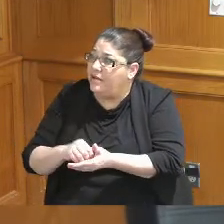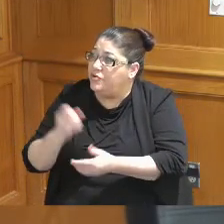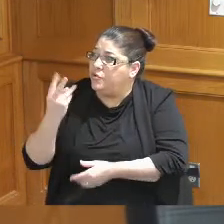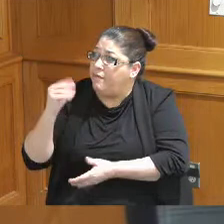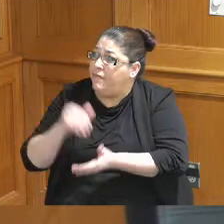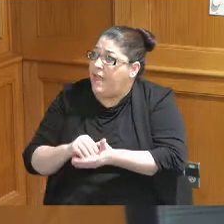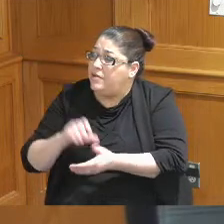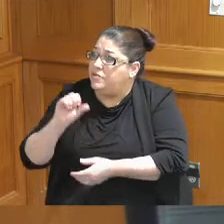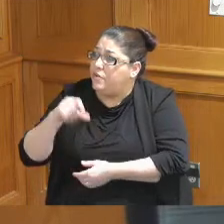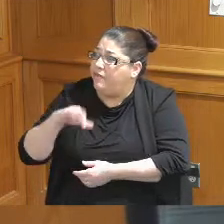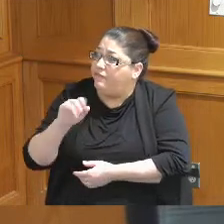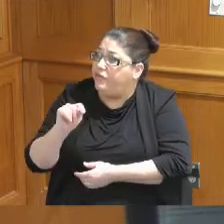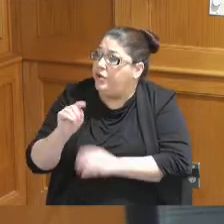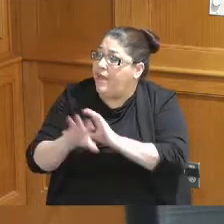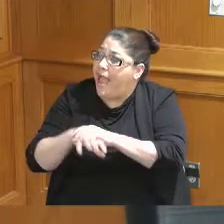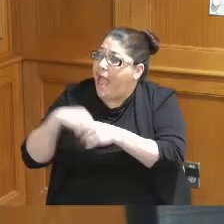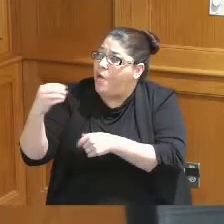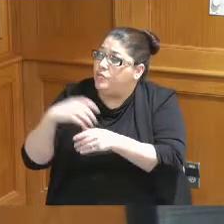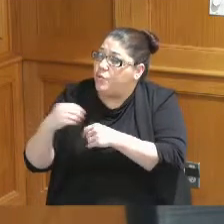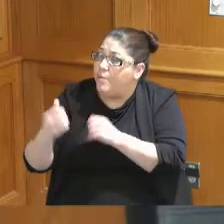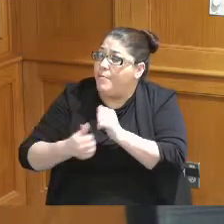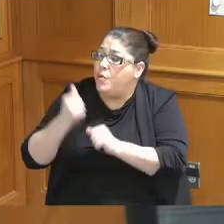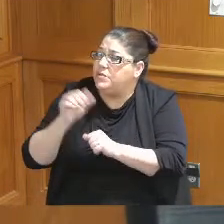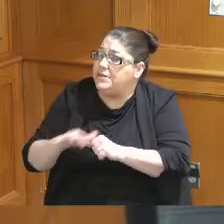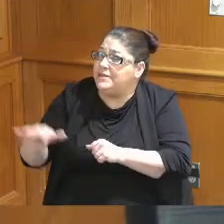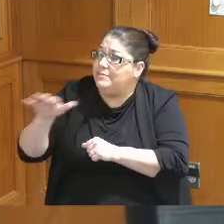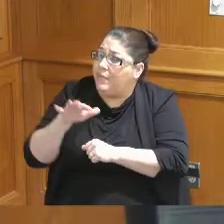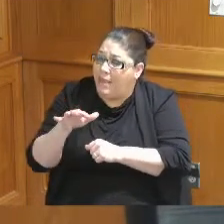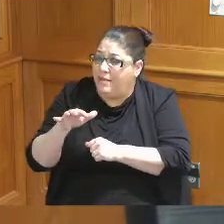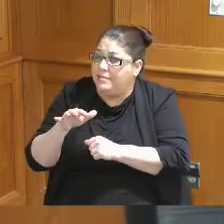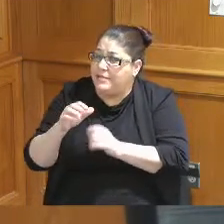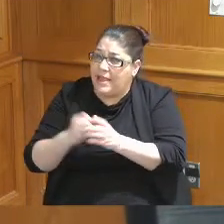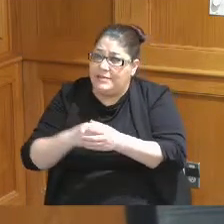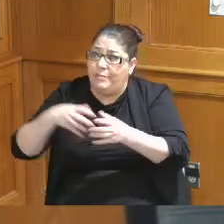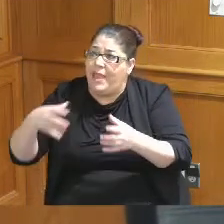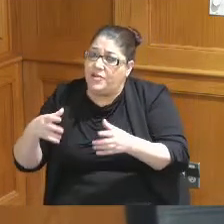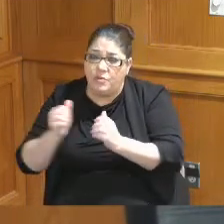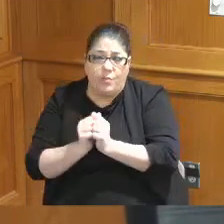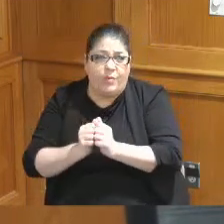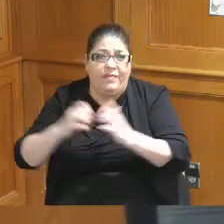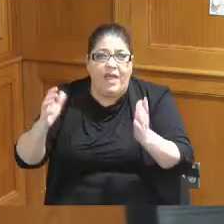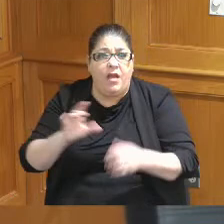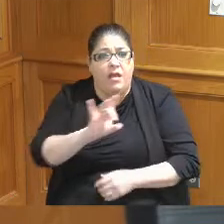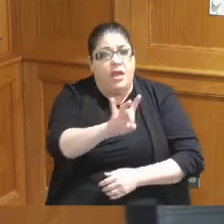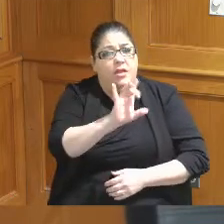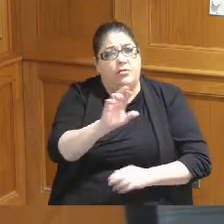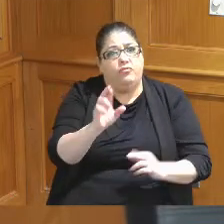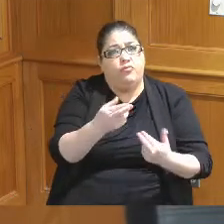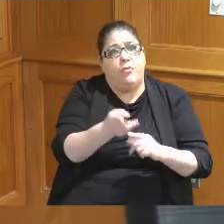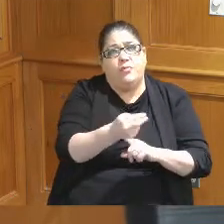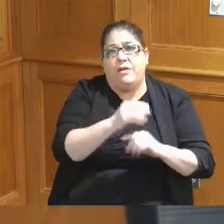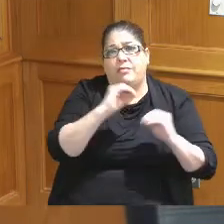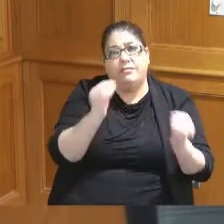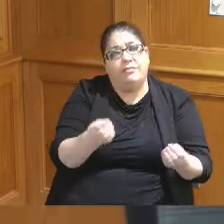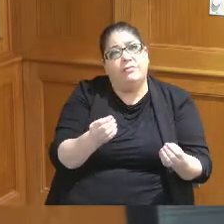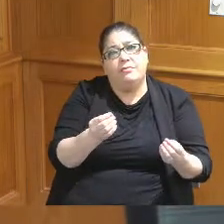12,000 foot outdoor mostly space expansion without an 800 room Hotel memorandum should